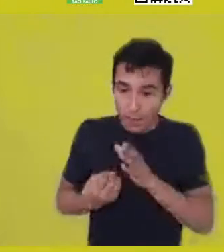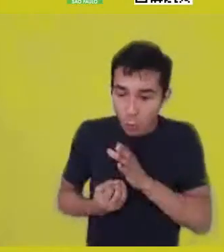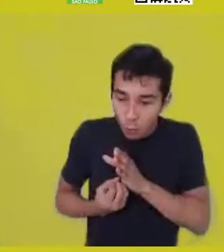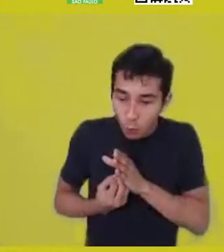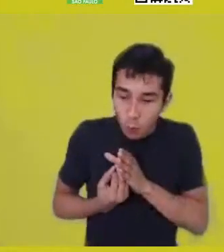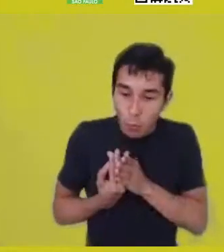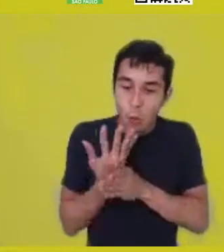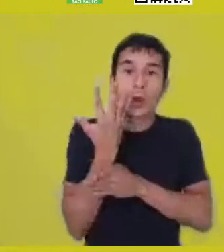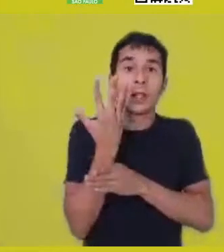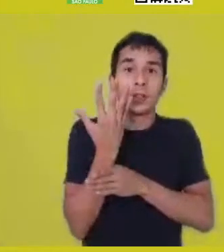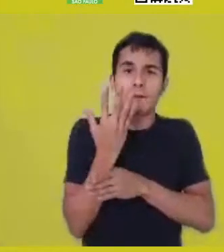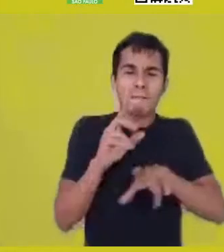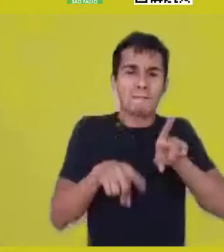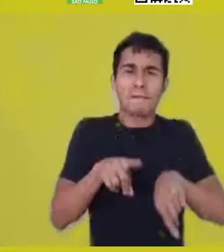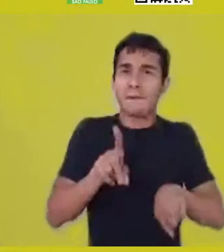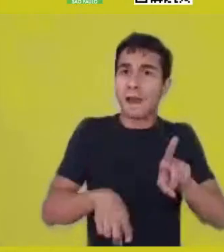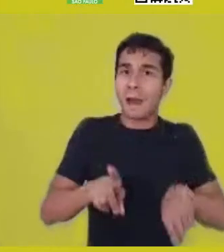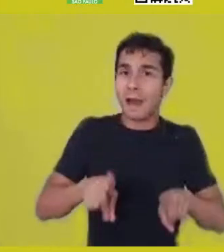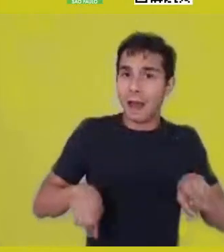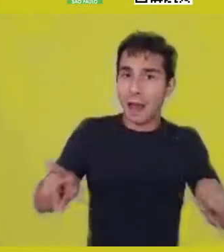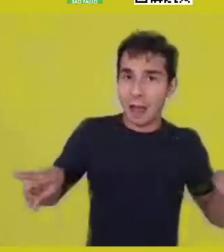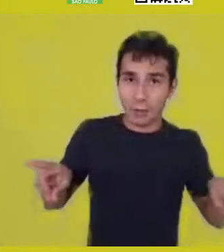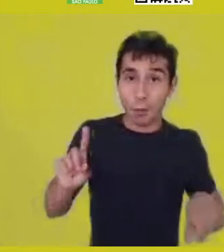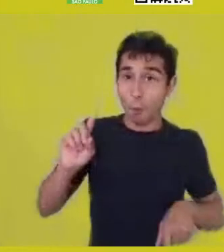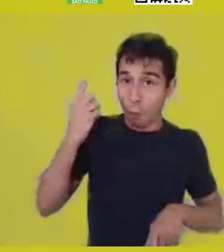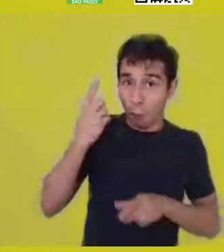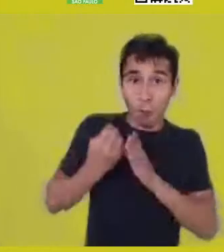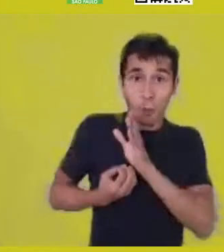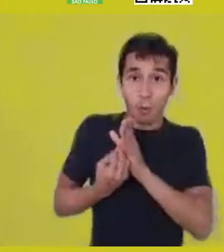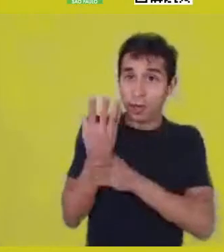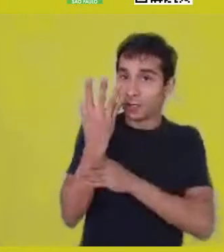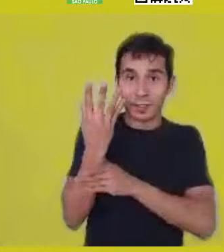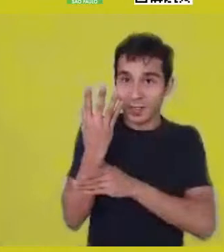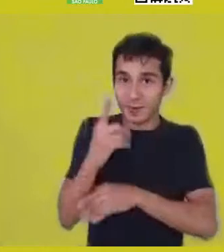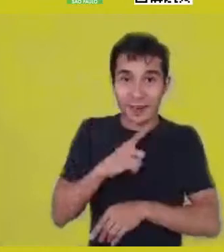and other possibilities of this recognition of these invariables,